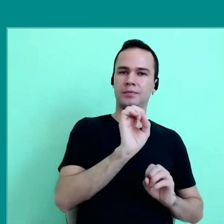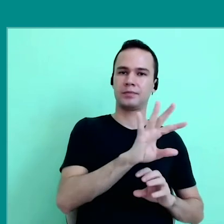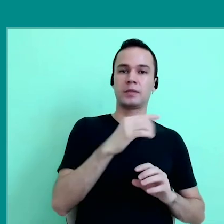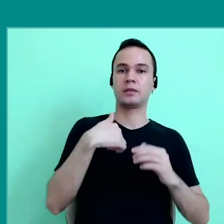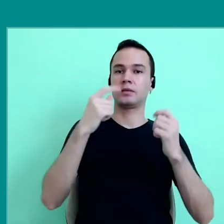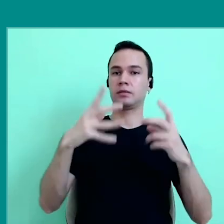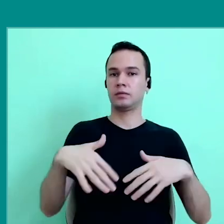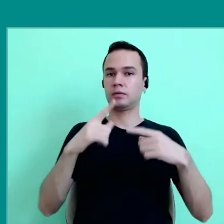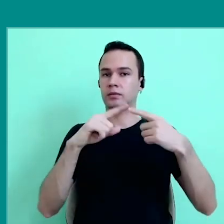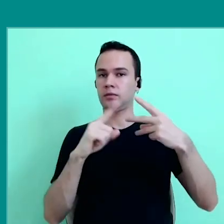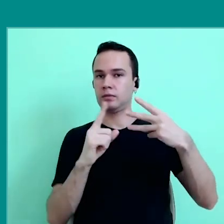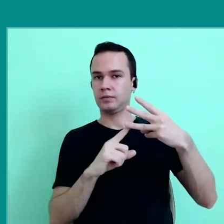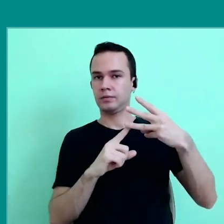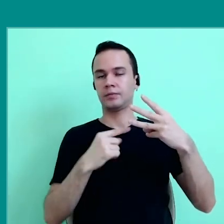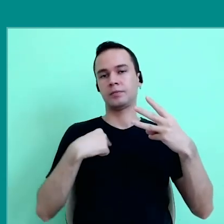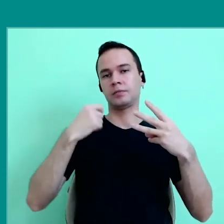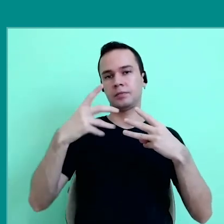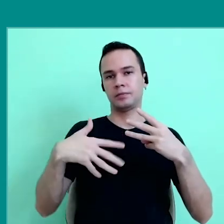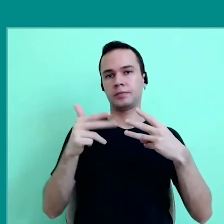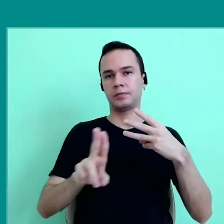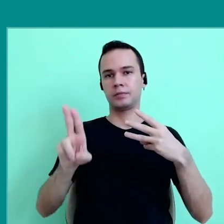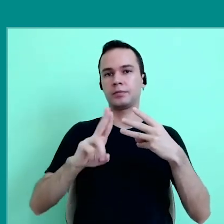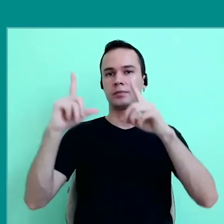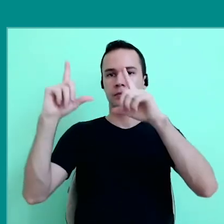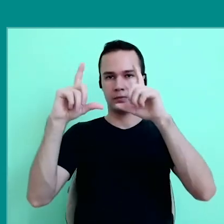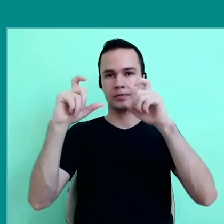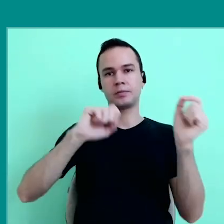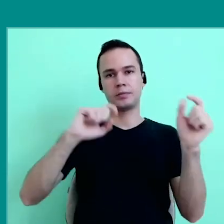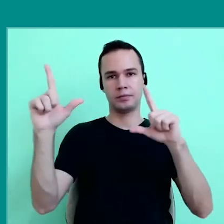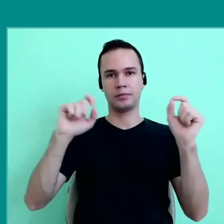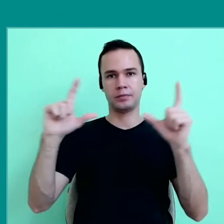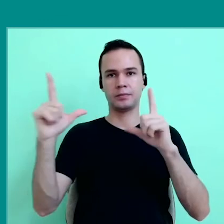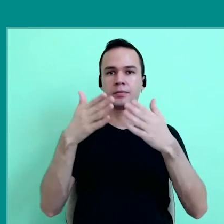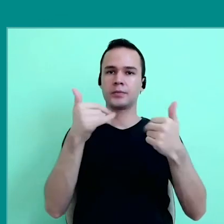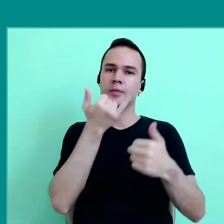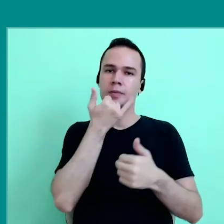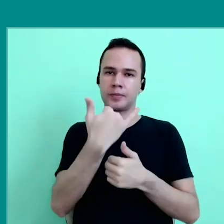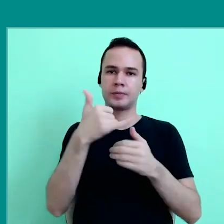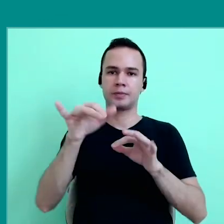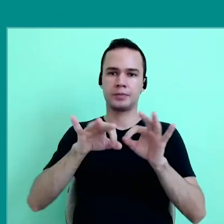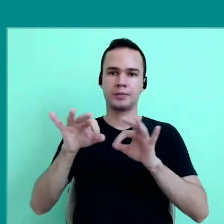I want to highlight three issues, and I'm going to use some images, I apologize to the organizers,